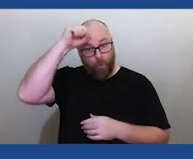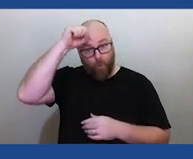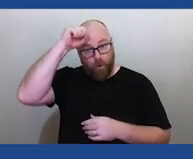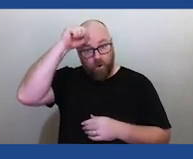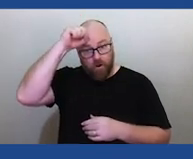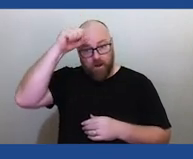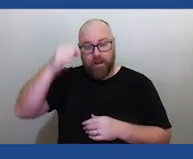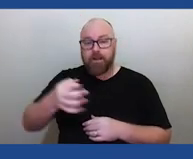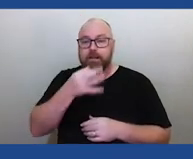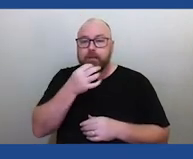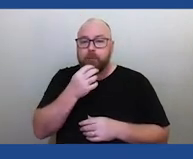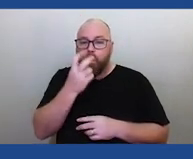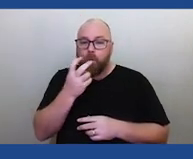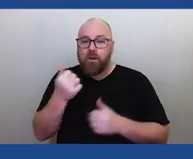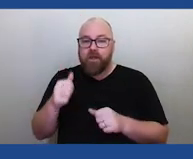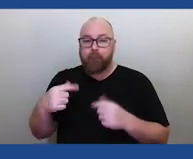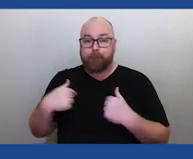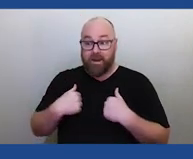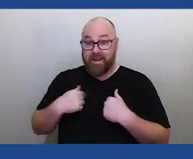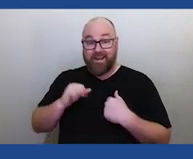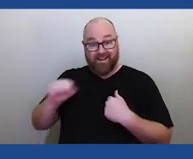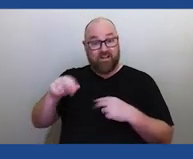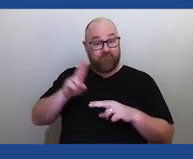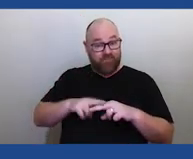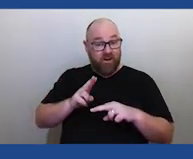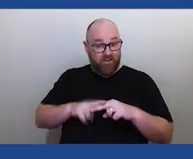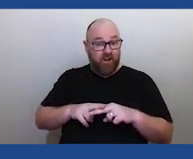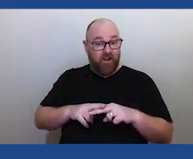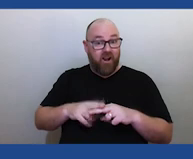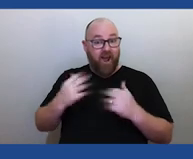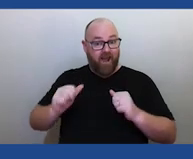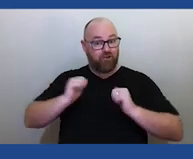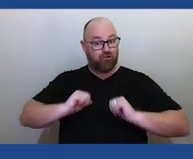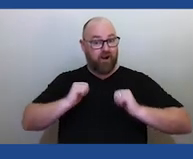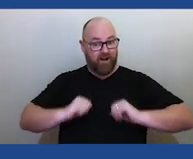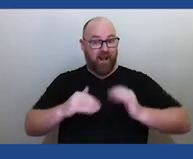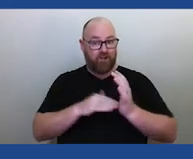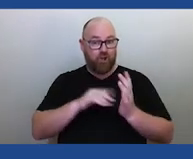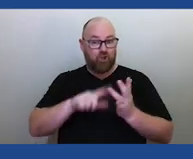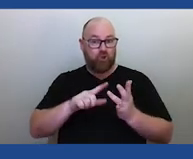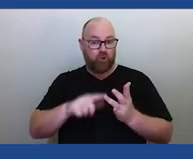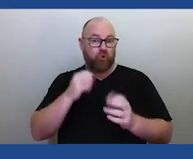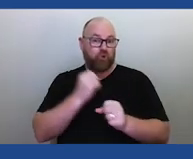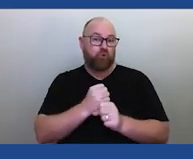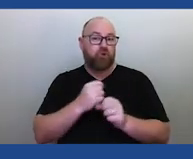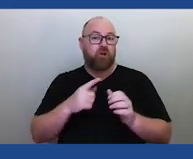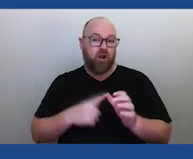so that his father was trained as a Zugubau Mabaig. So, you know, obviously that's just one generation ago.